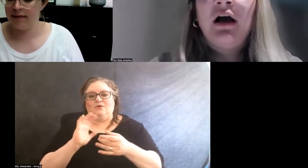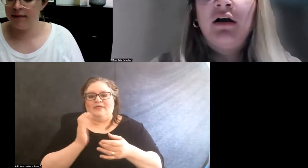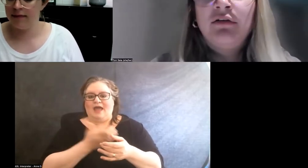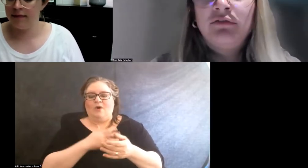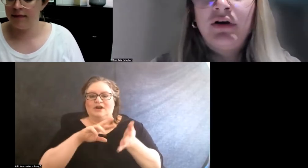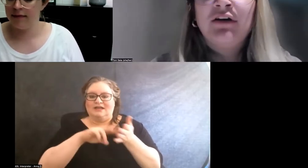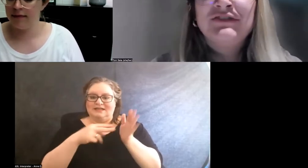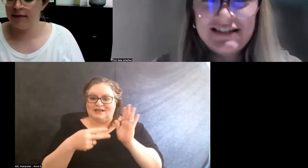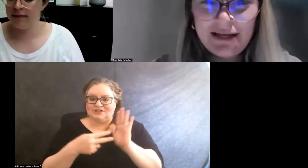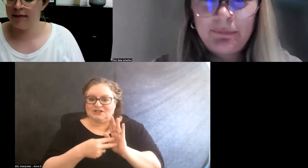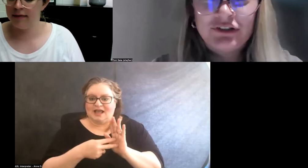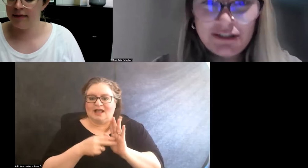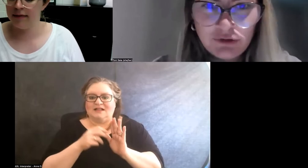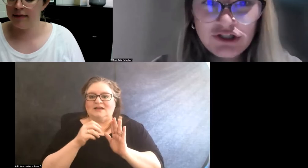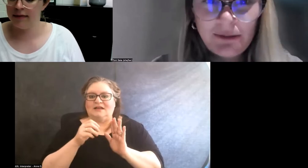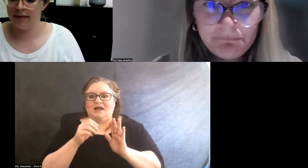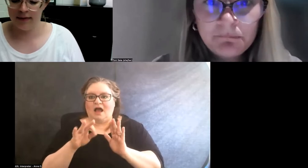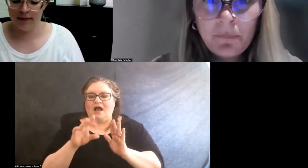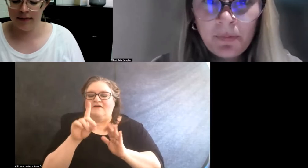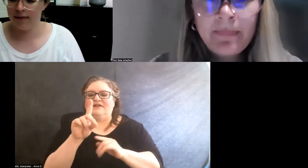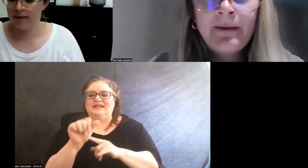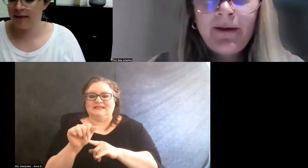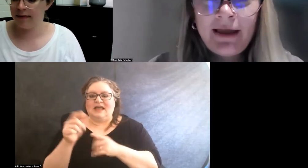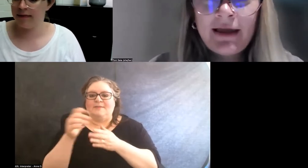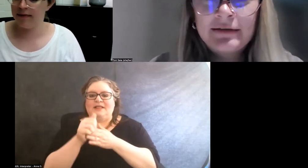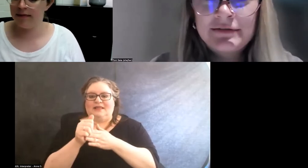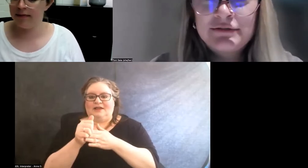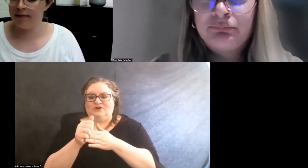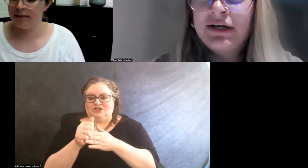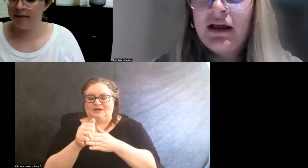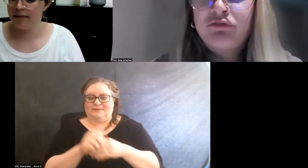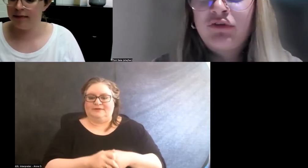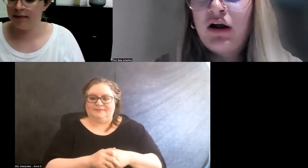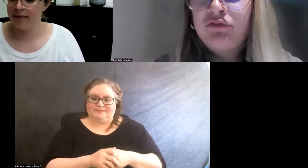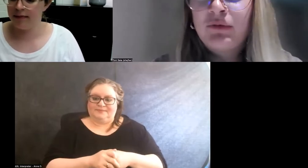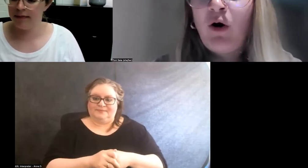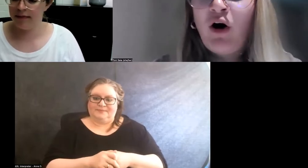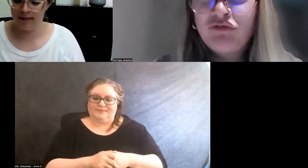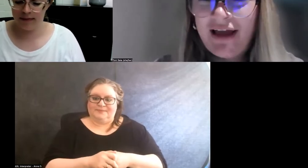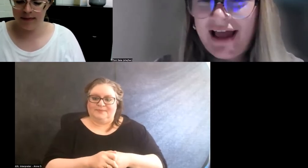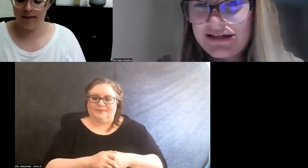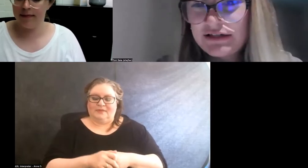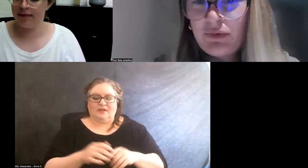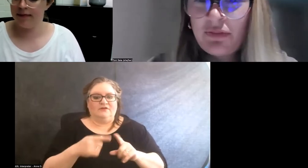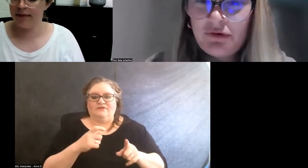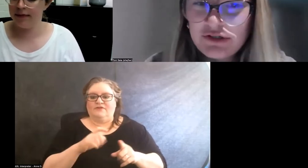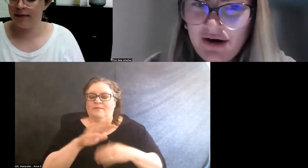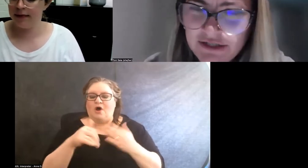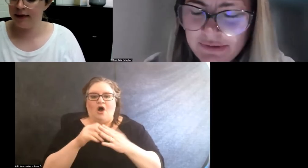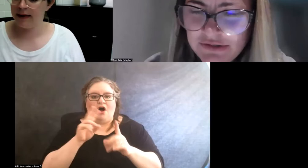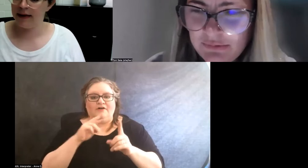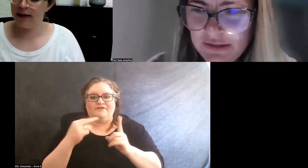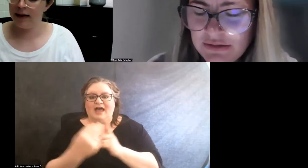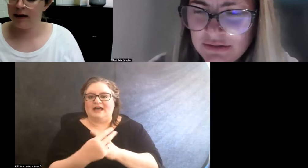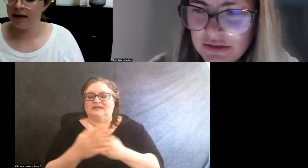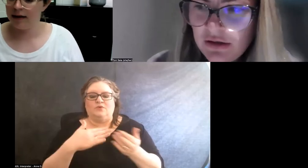of disabled leadership, and bring from all facets, whether it's graduate students.